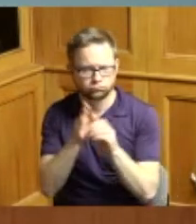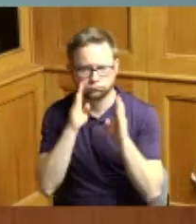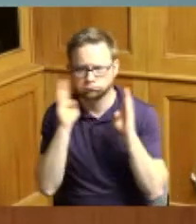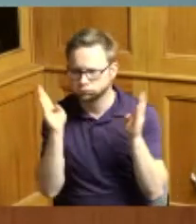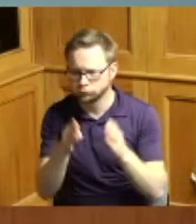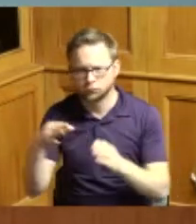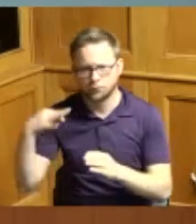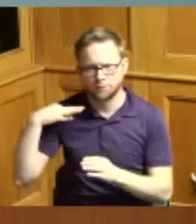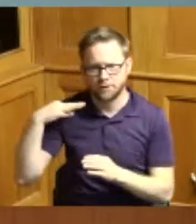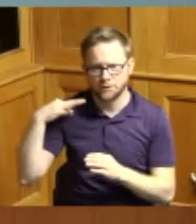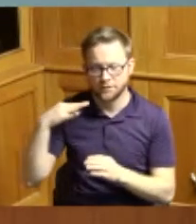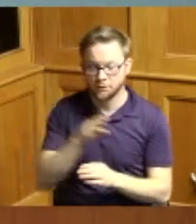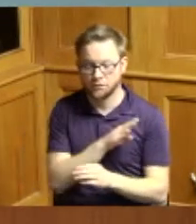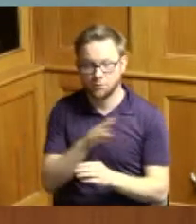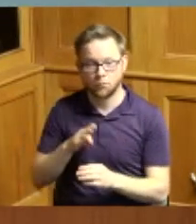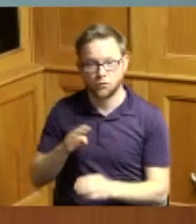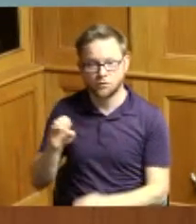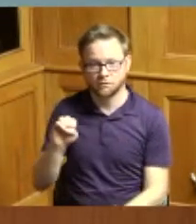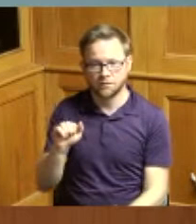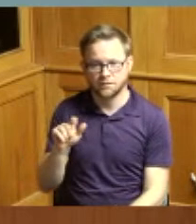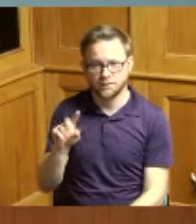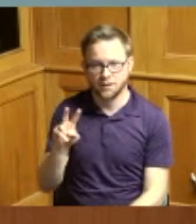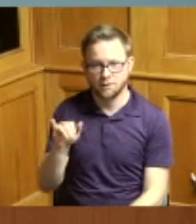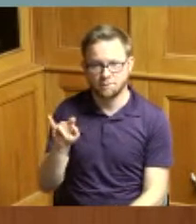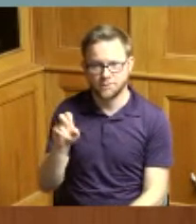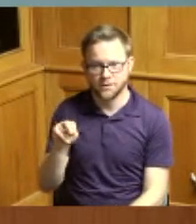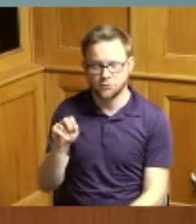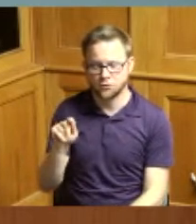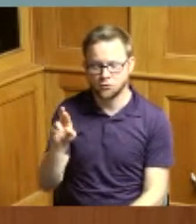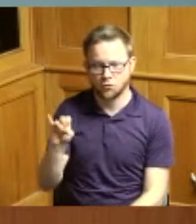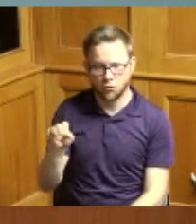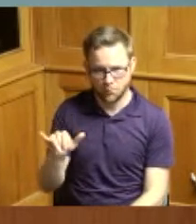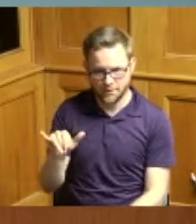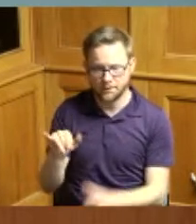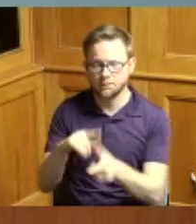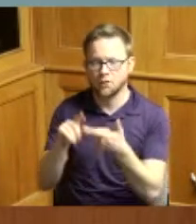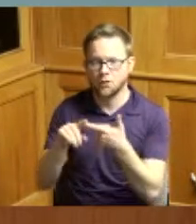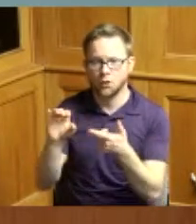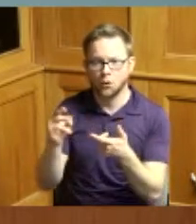the Boards of the salvation army of Cincinnati and Northern Kentucky Ohio alliance of recovery